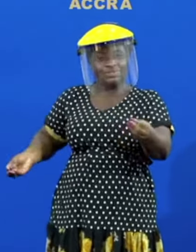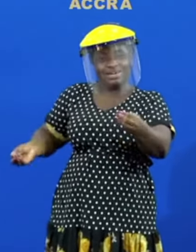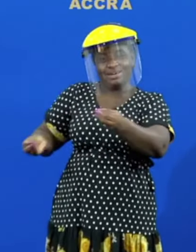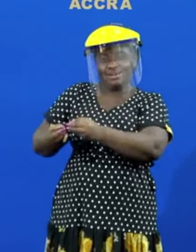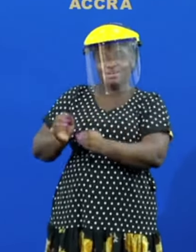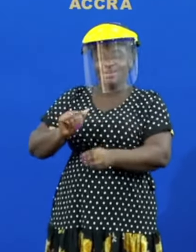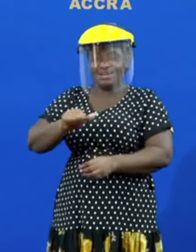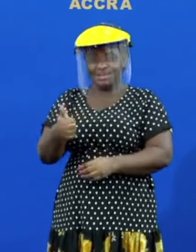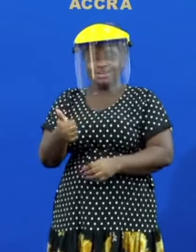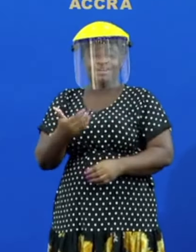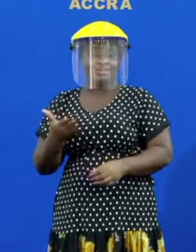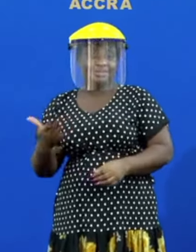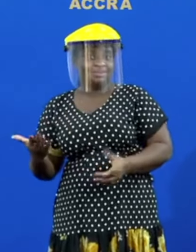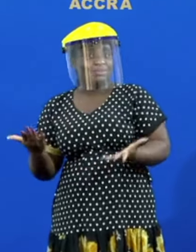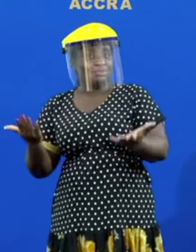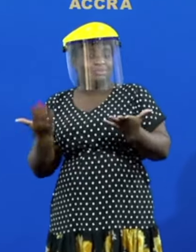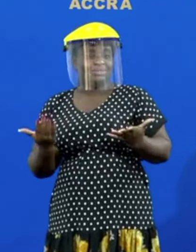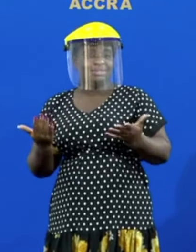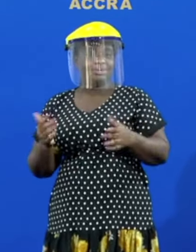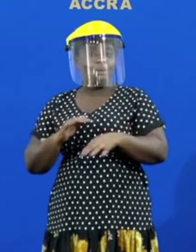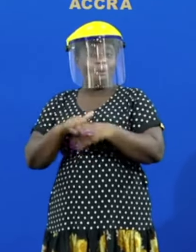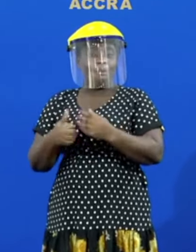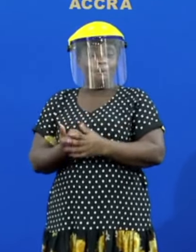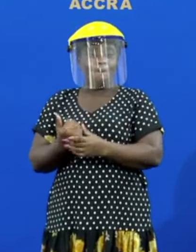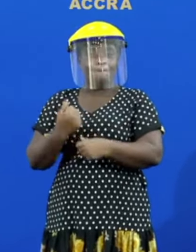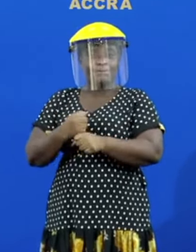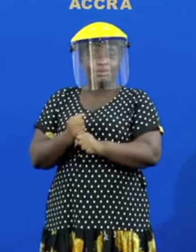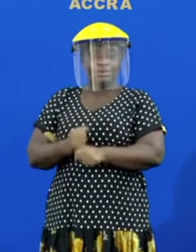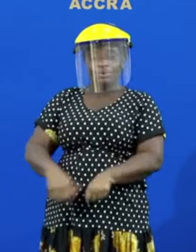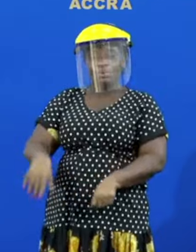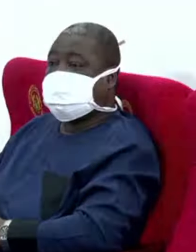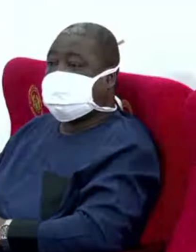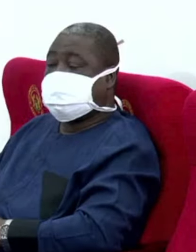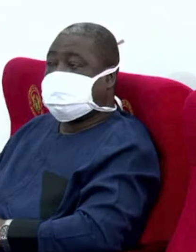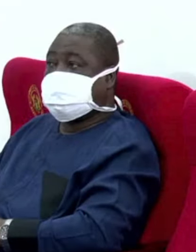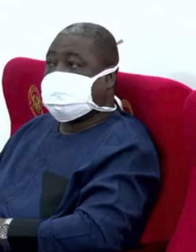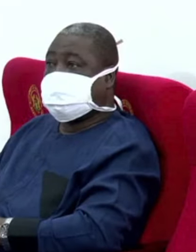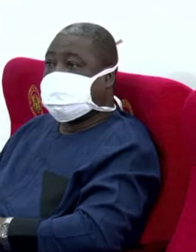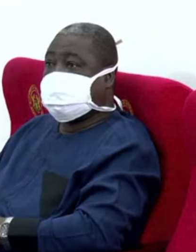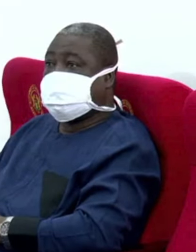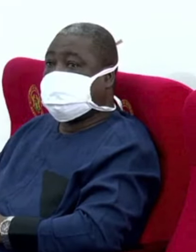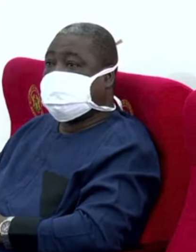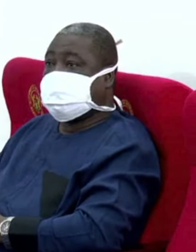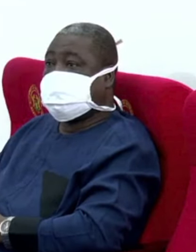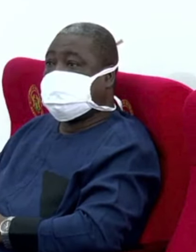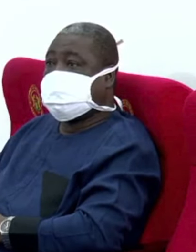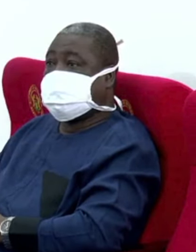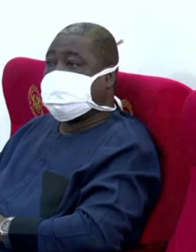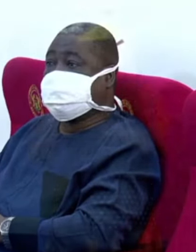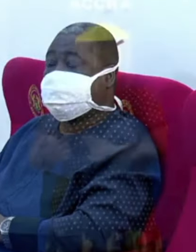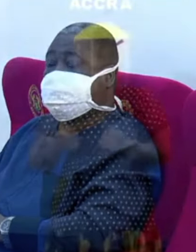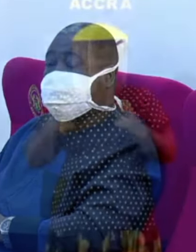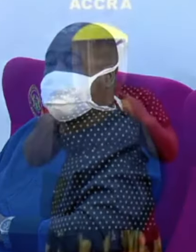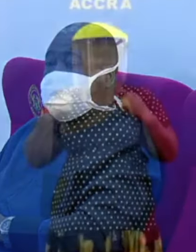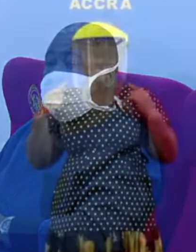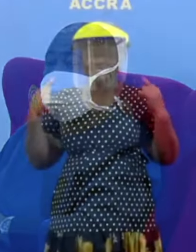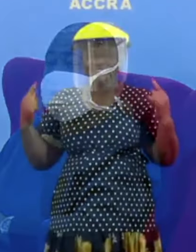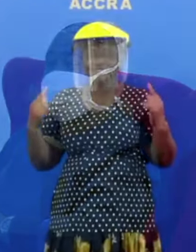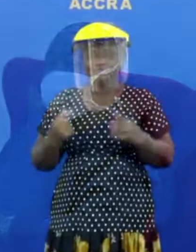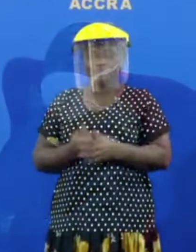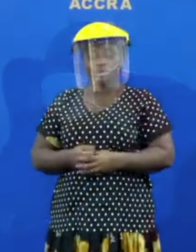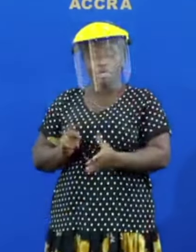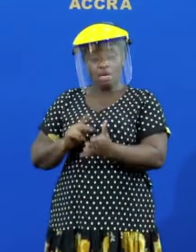are talking about all making um 111. now since its announcement the project implementation